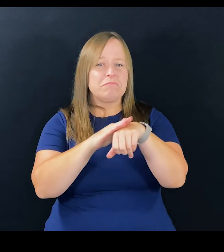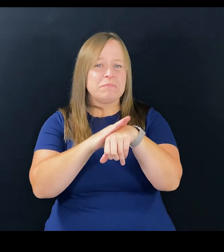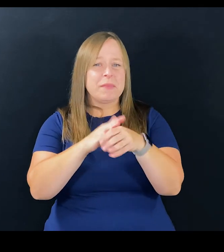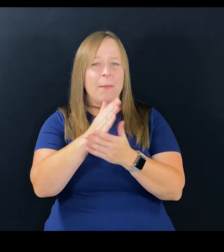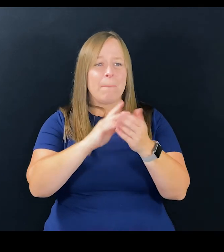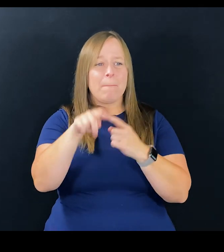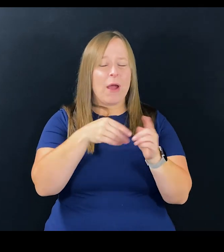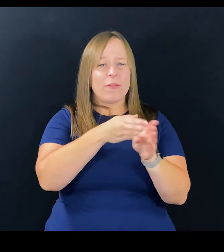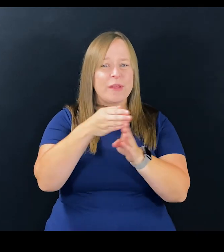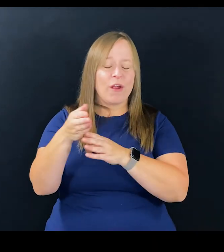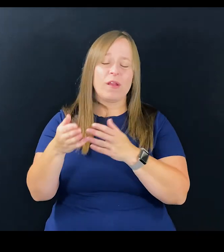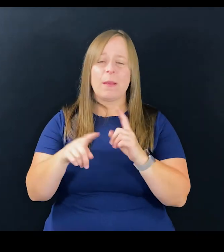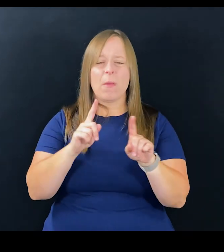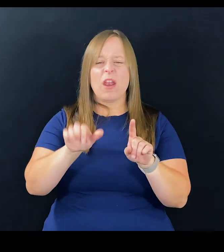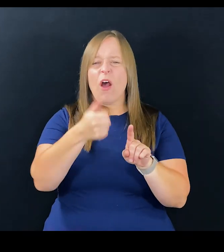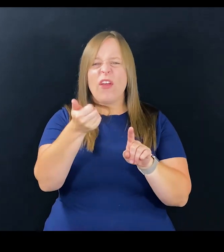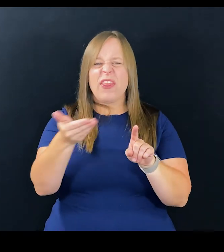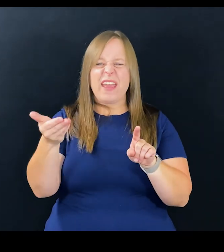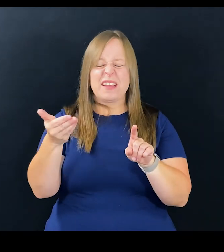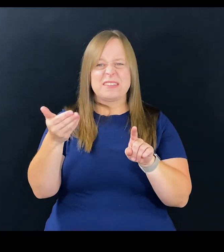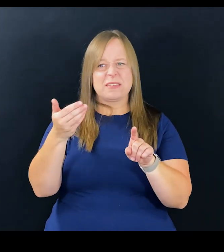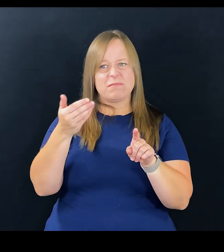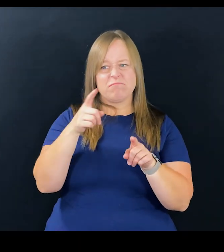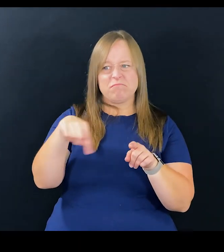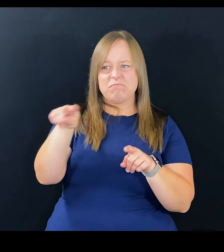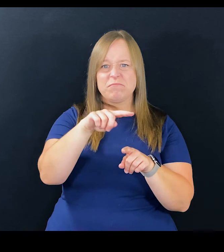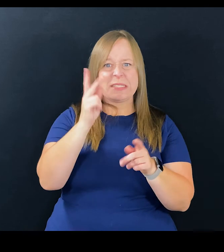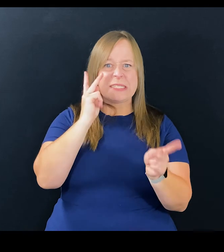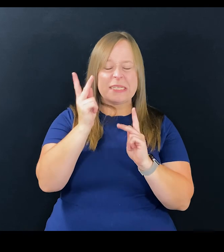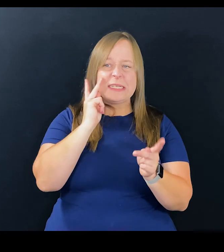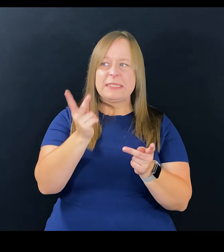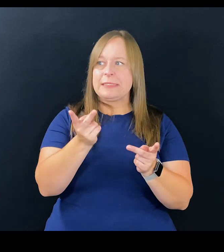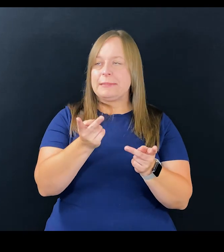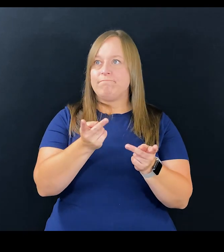and we've talked a little bit about some of those areas, but what are some other areas that you both see